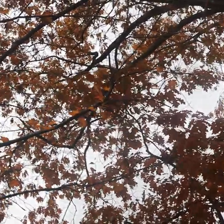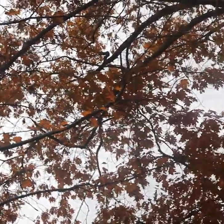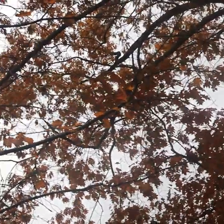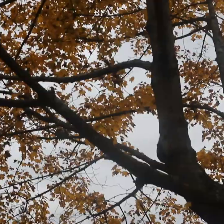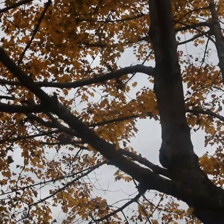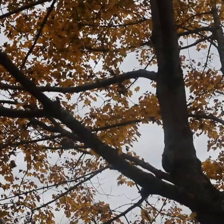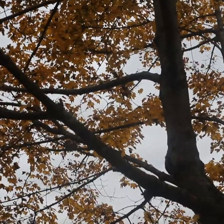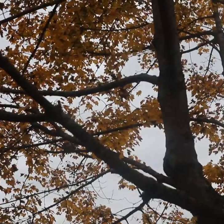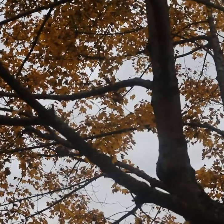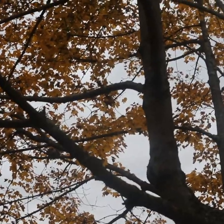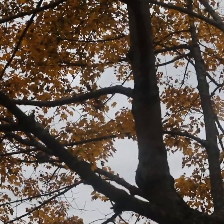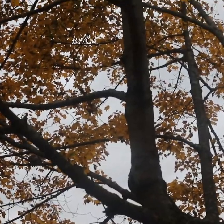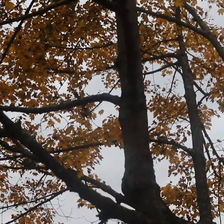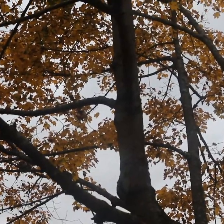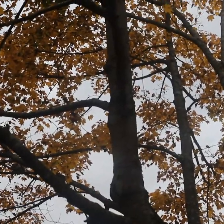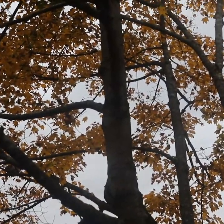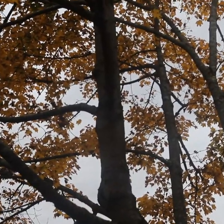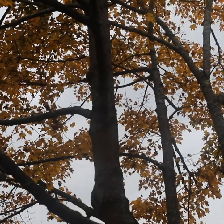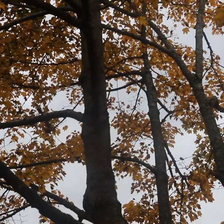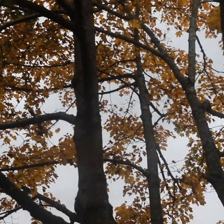and the Earth has a life of her own and